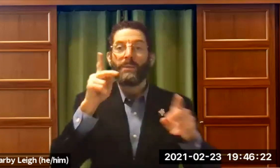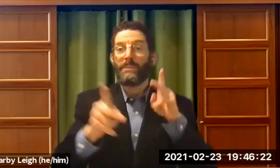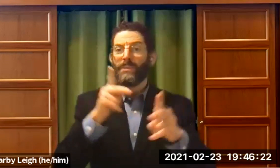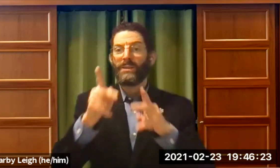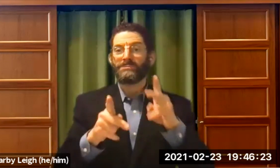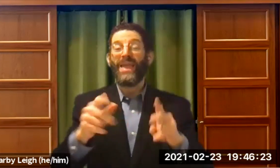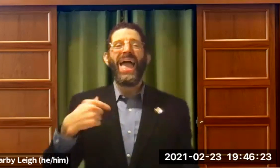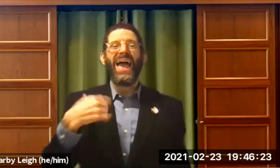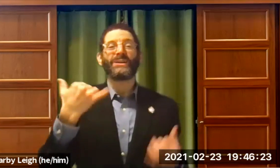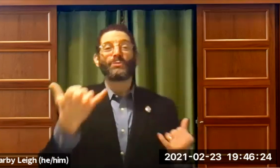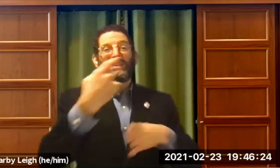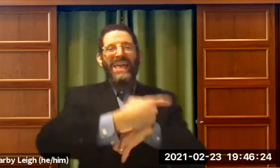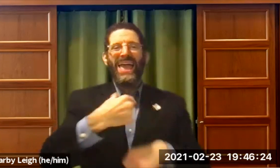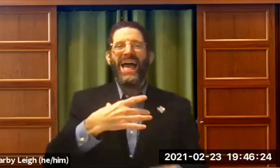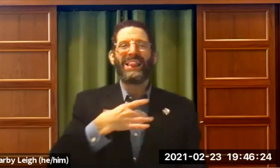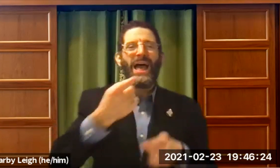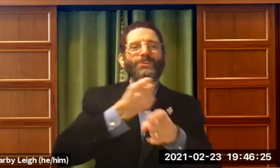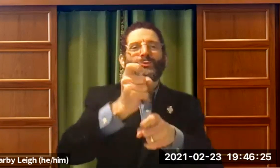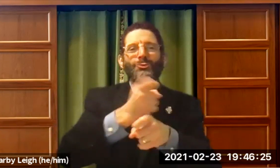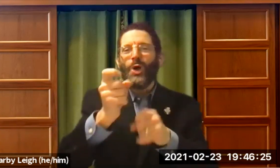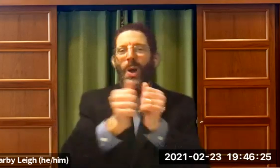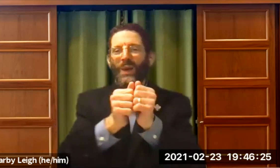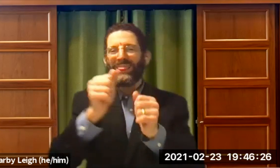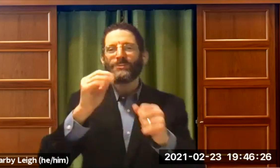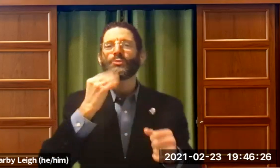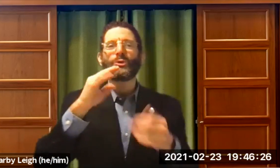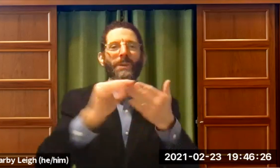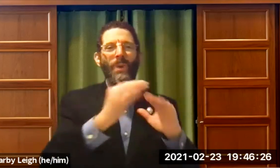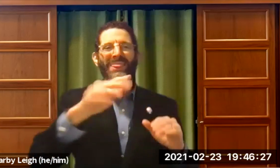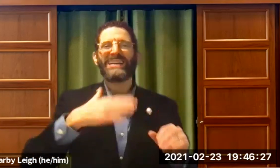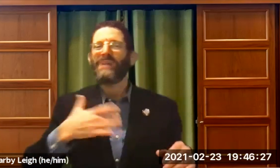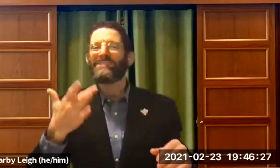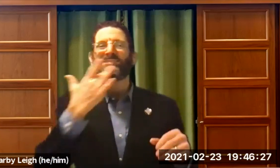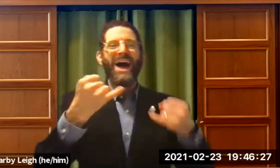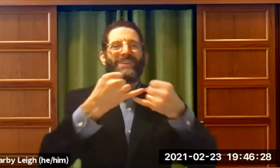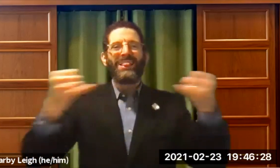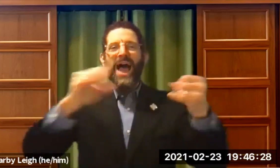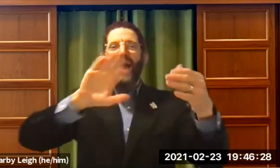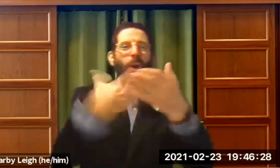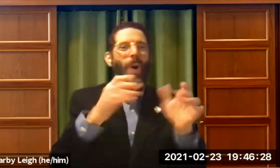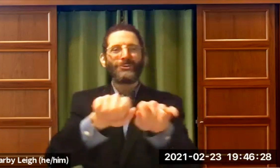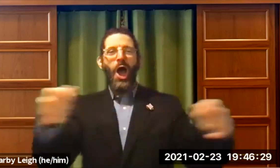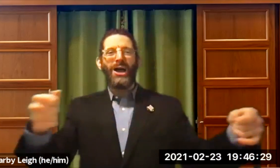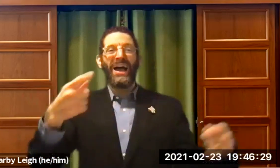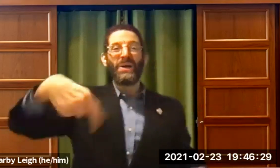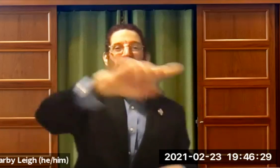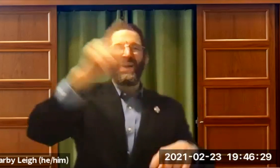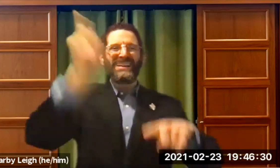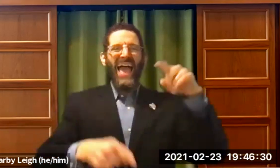person. You can't block the deaf person. And like that because like to joke with the Jewish community. That's my favorite